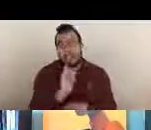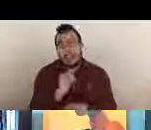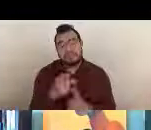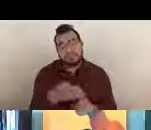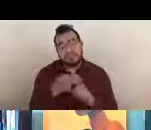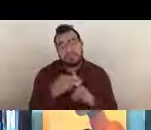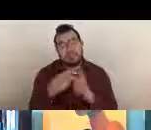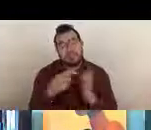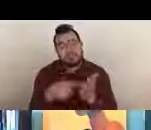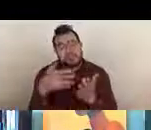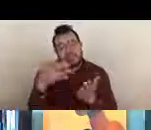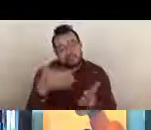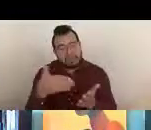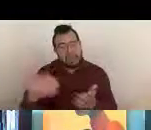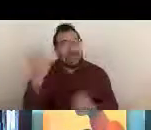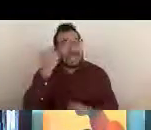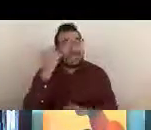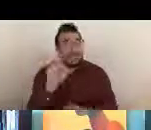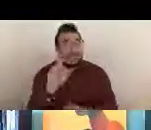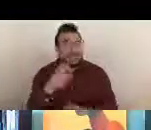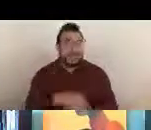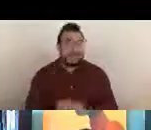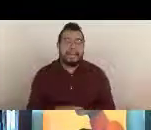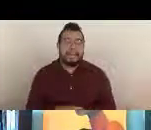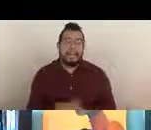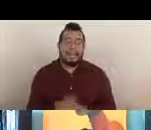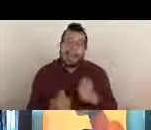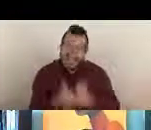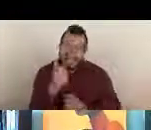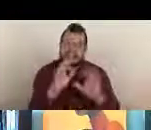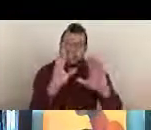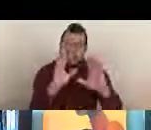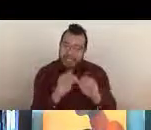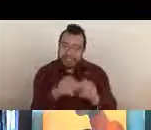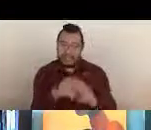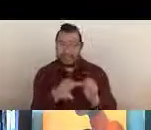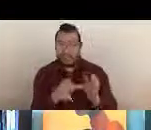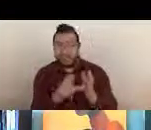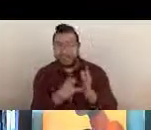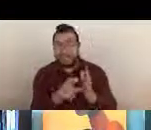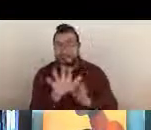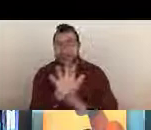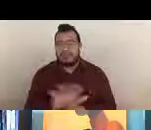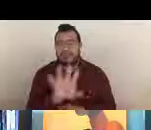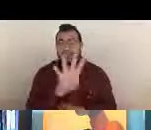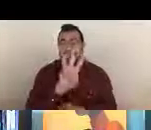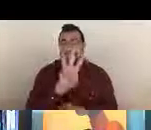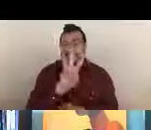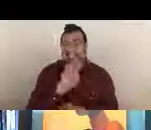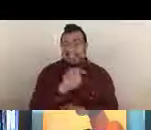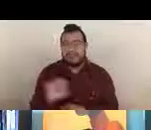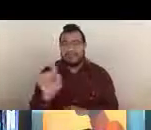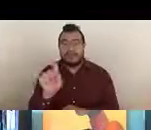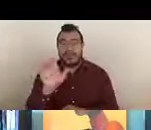Each study section reviews approximately 60 to 100 applications for each meeting.